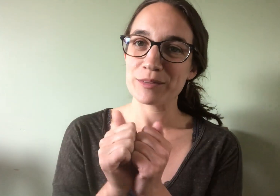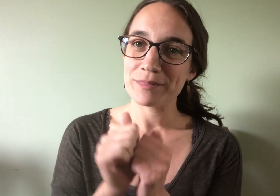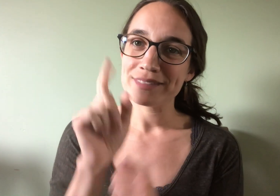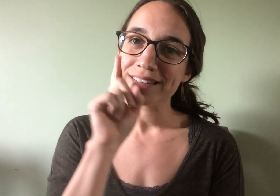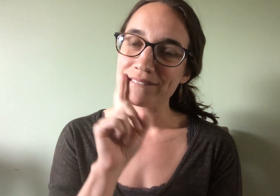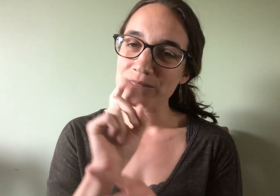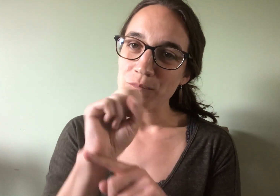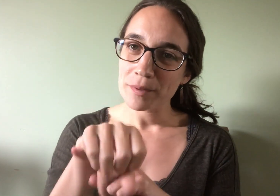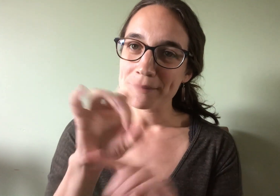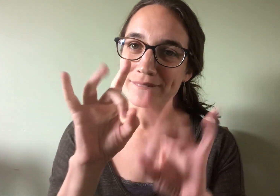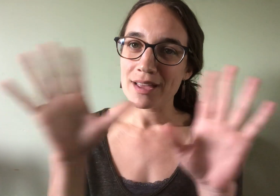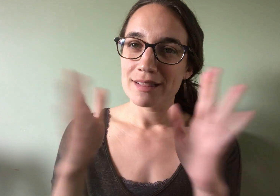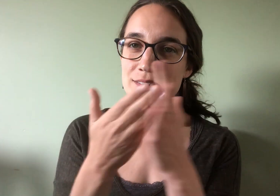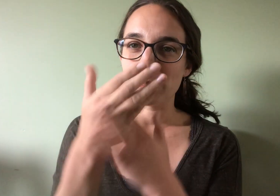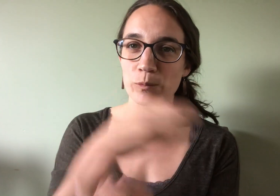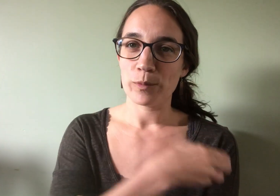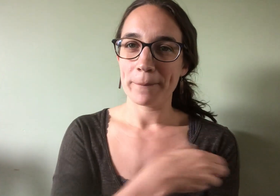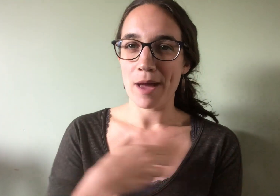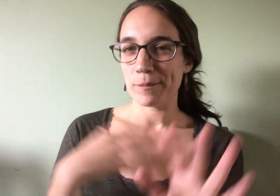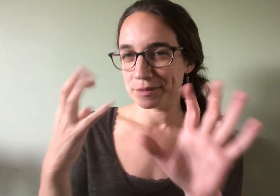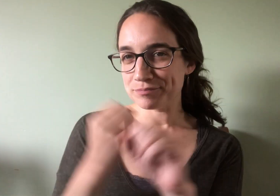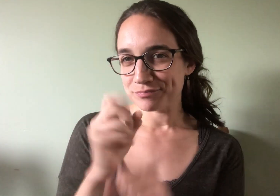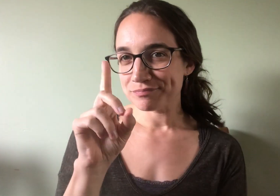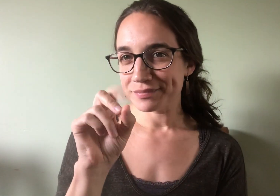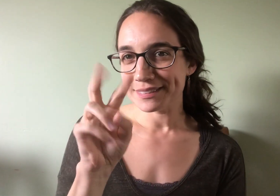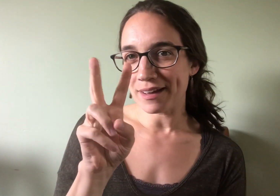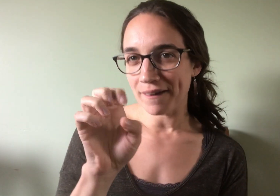with Deaf Overcoming Violence through Empowerment (DOVE).